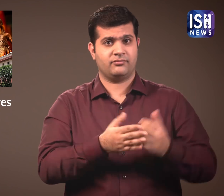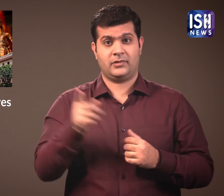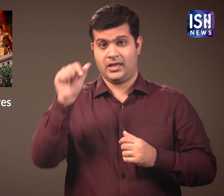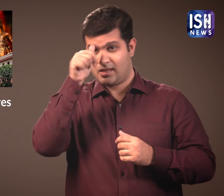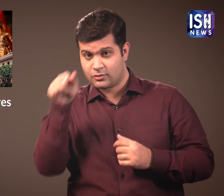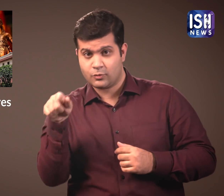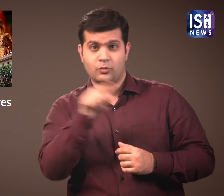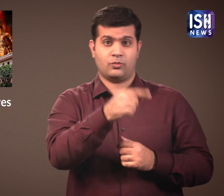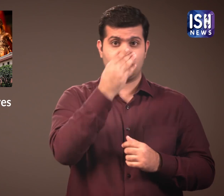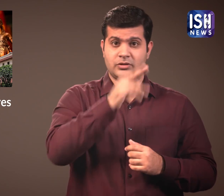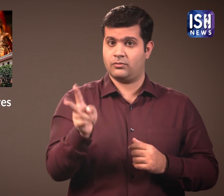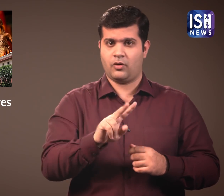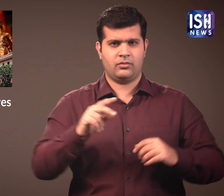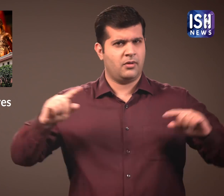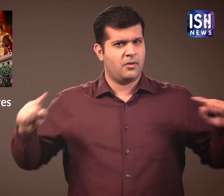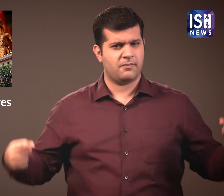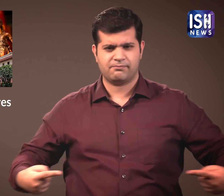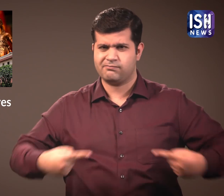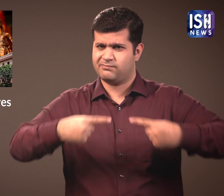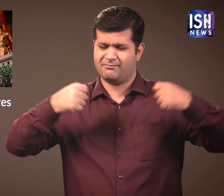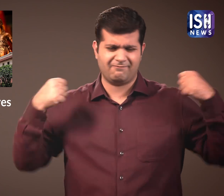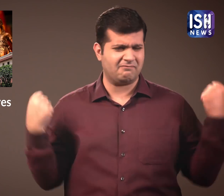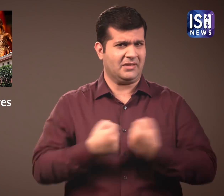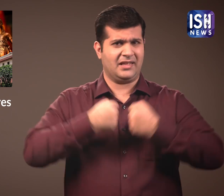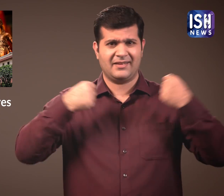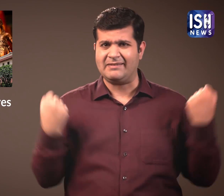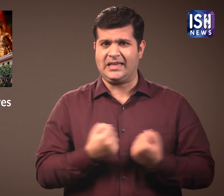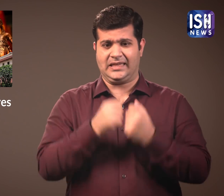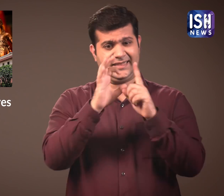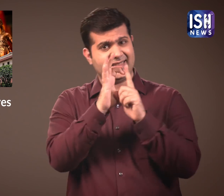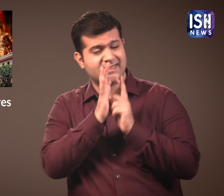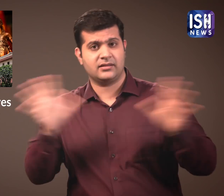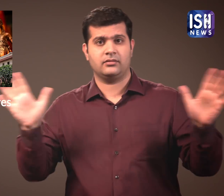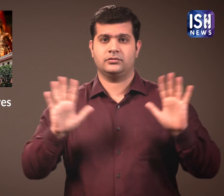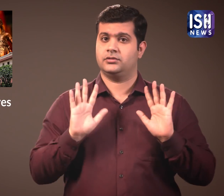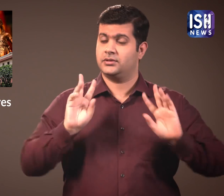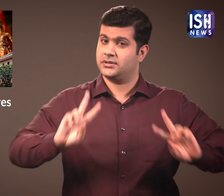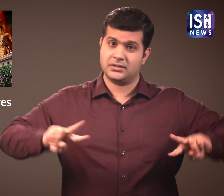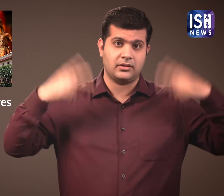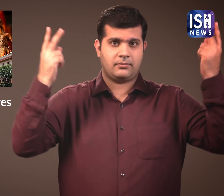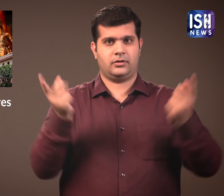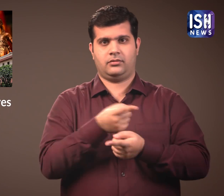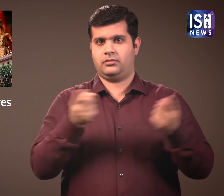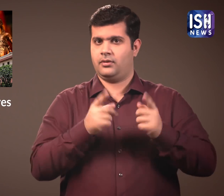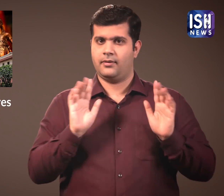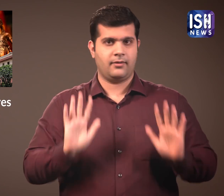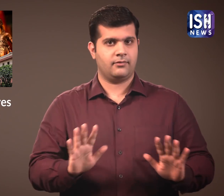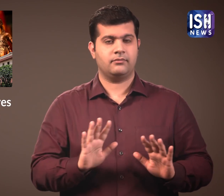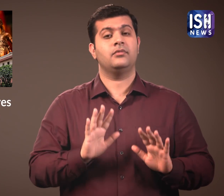There have been violent riots between Hindus and Muslims about this.